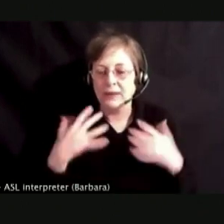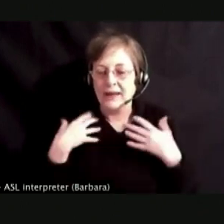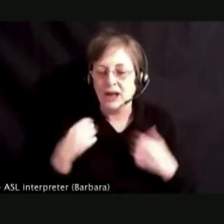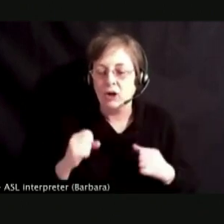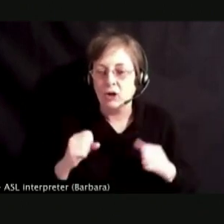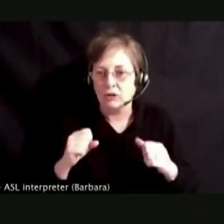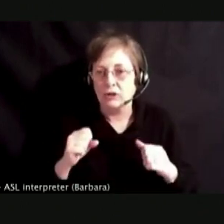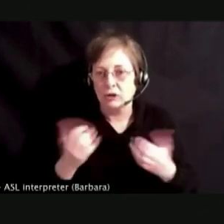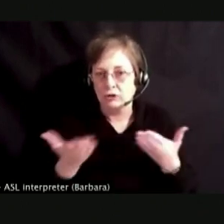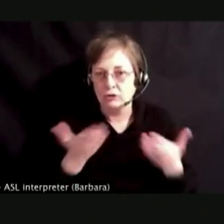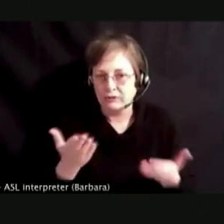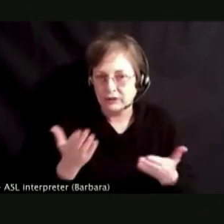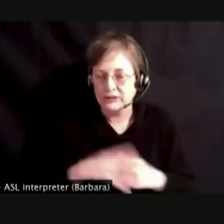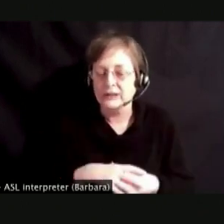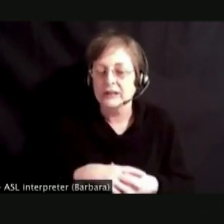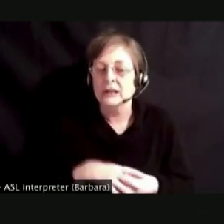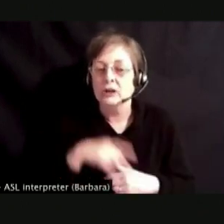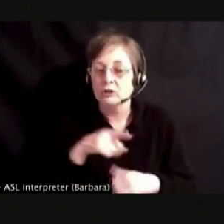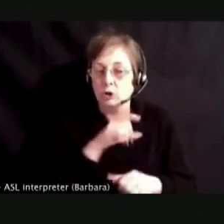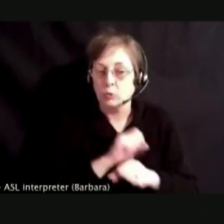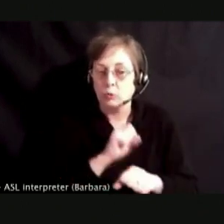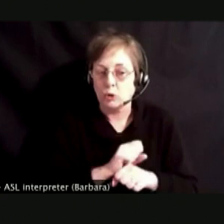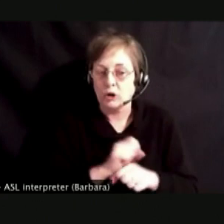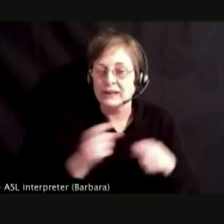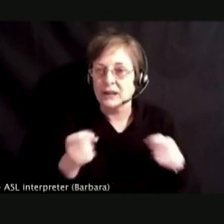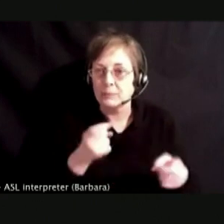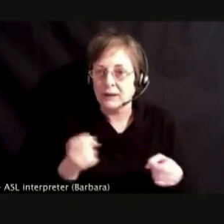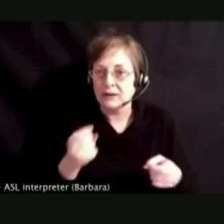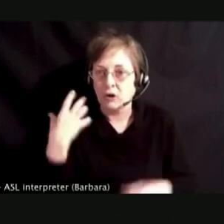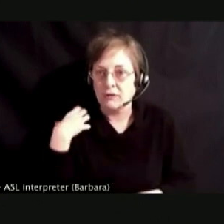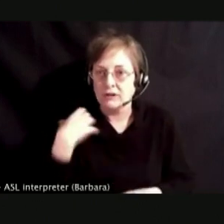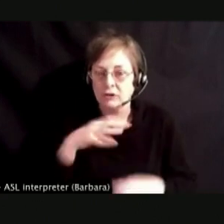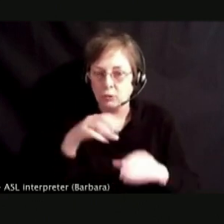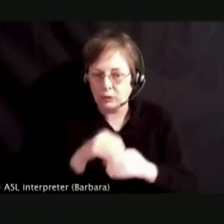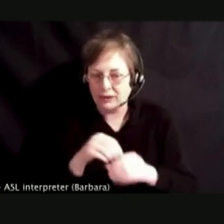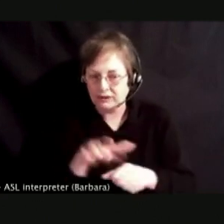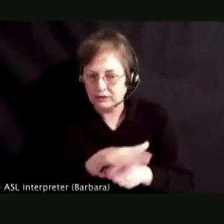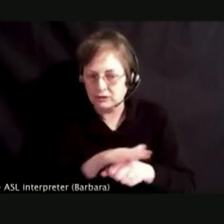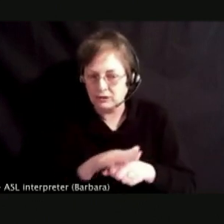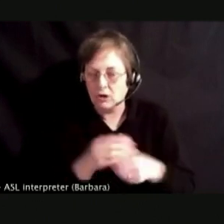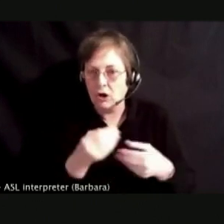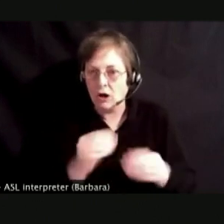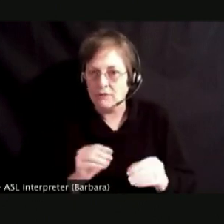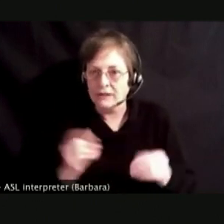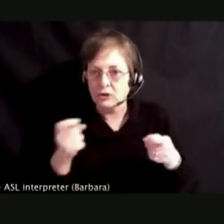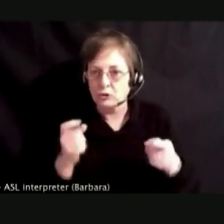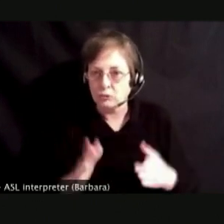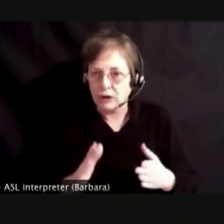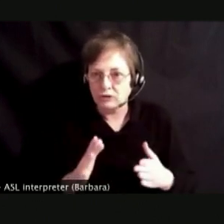WORKS AS AN ADMINISTRATIVE OFFICER WITHIN THE IMMEDIATE OFFICE OF THE DIRECTOR OF COMMISSION